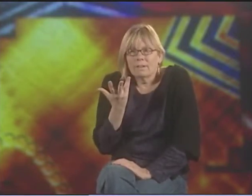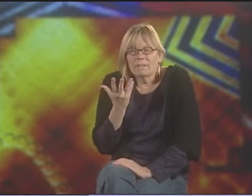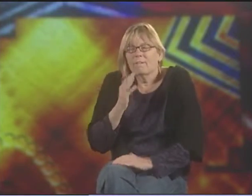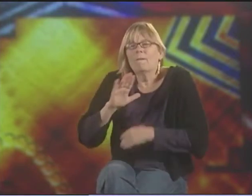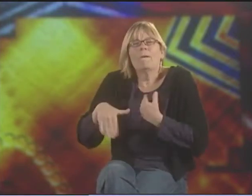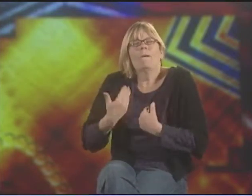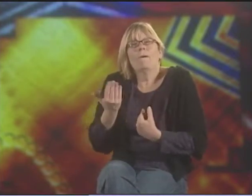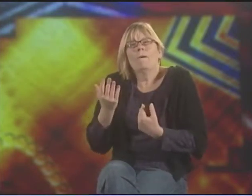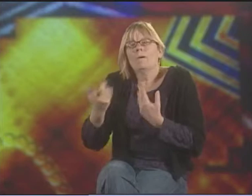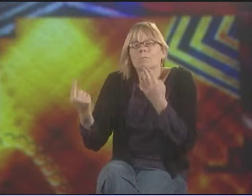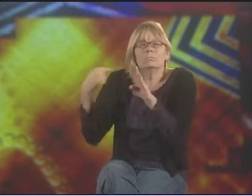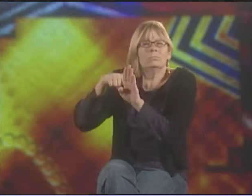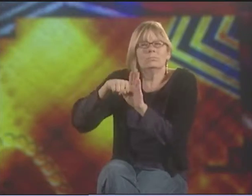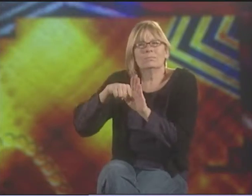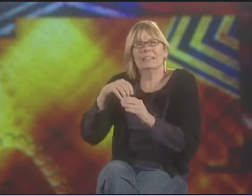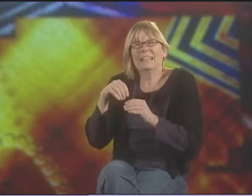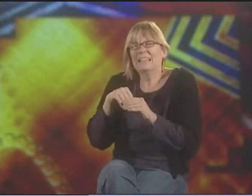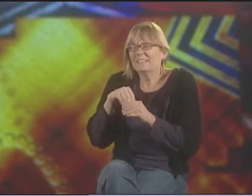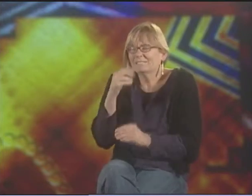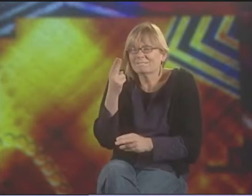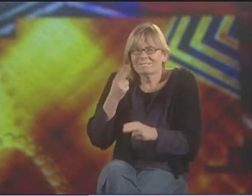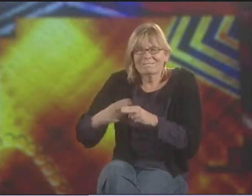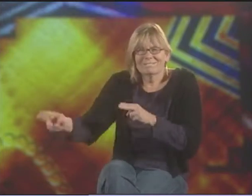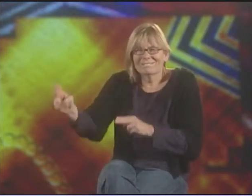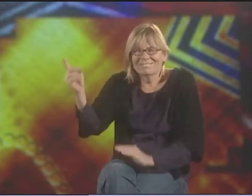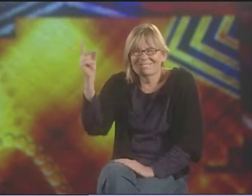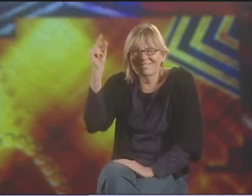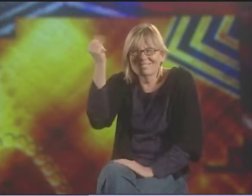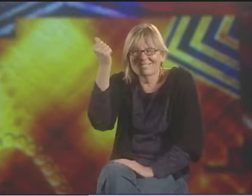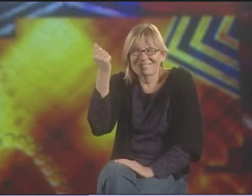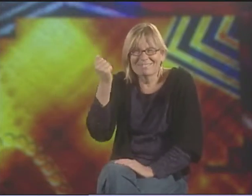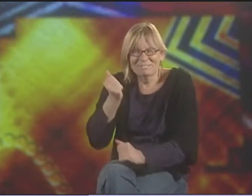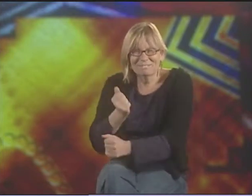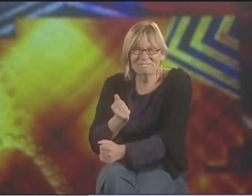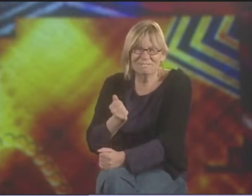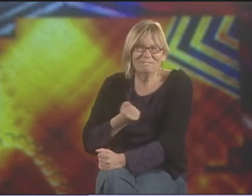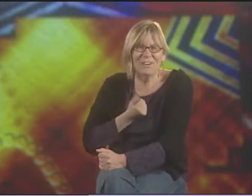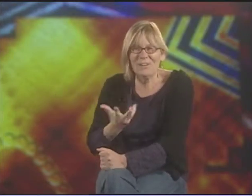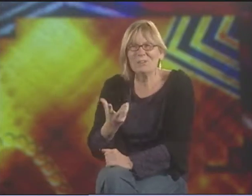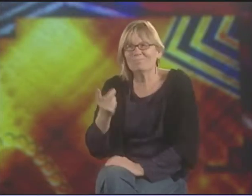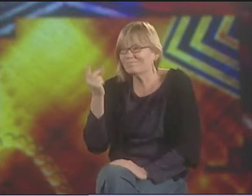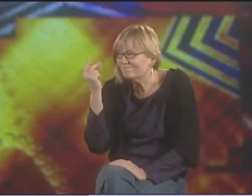IT'S JUST BEAUTIFUL, THE WHOLE THING. IT'S A BEAUTIFUL METAPHOR, BUT IT'S ENCAPSULATED